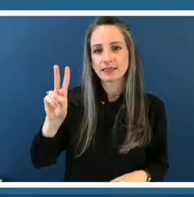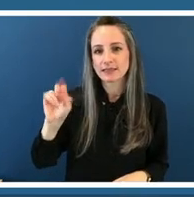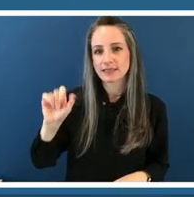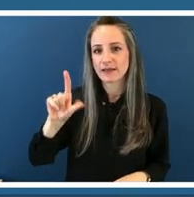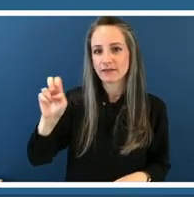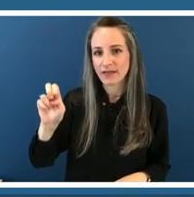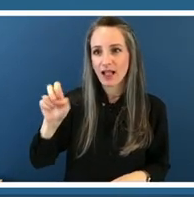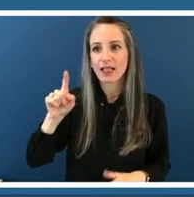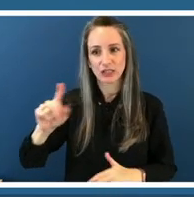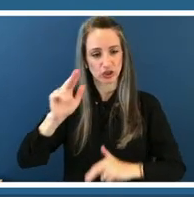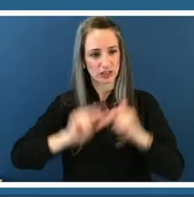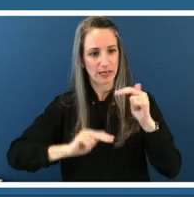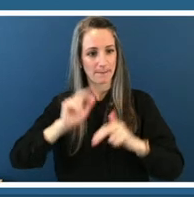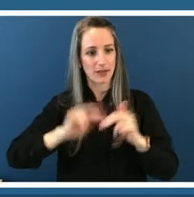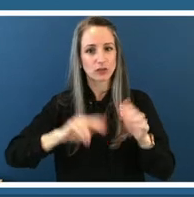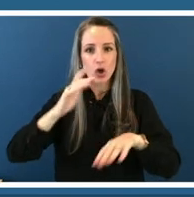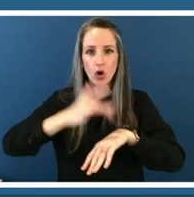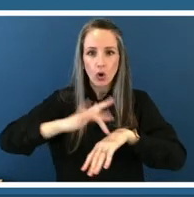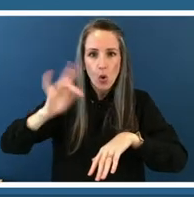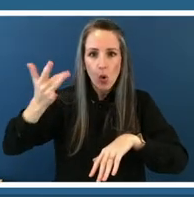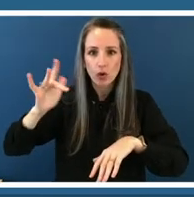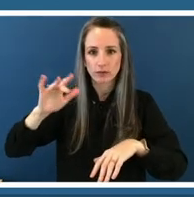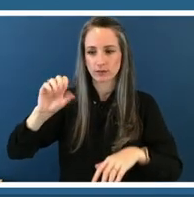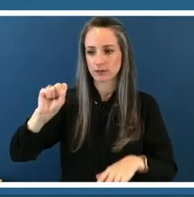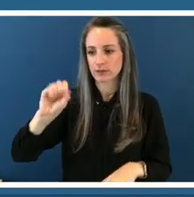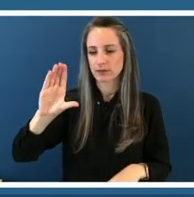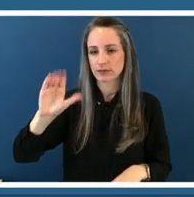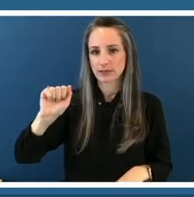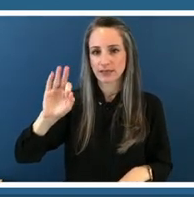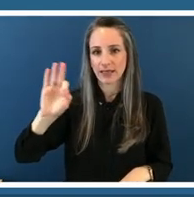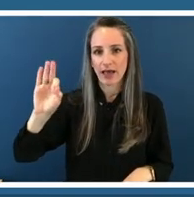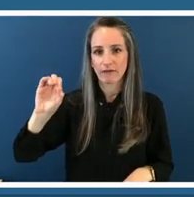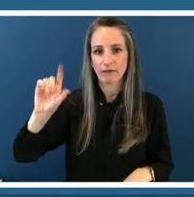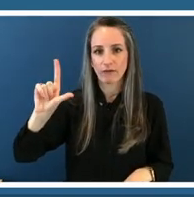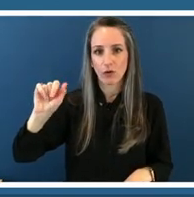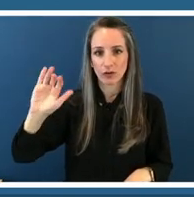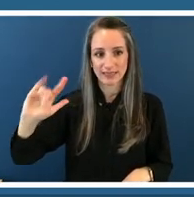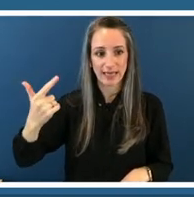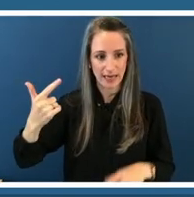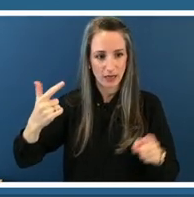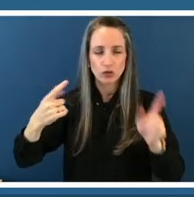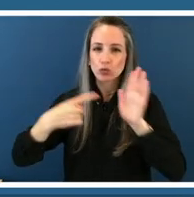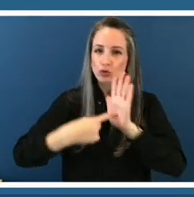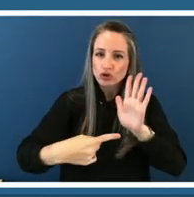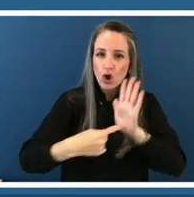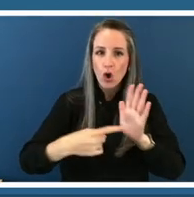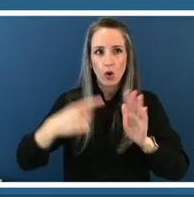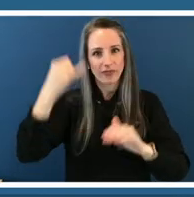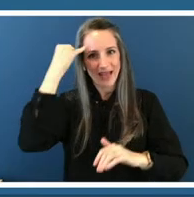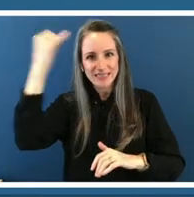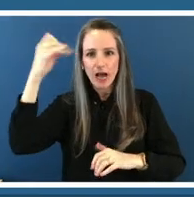golden scaffolding frames around the torch to kind of invoke construction